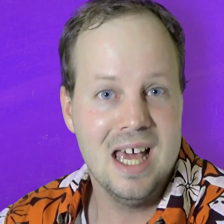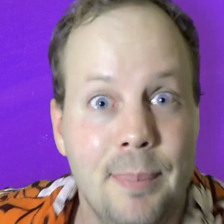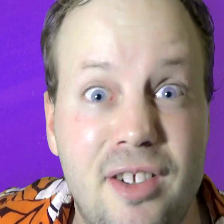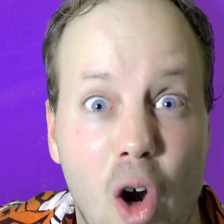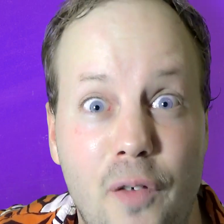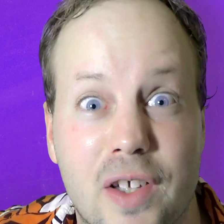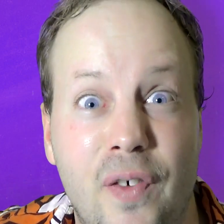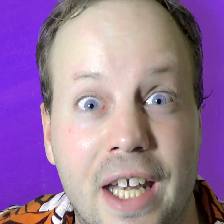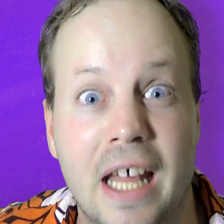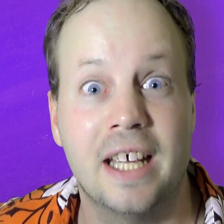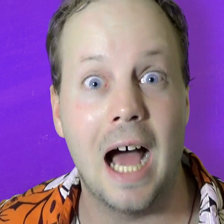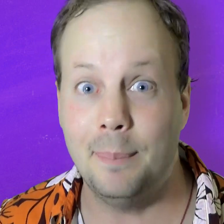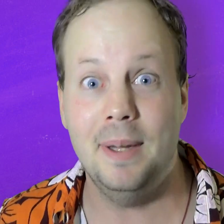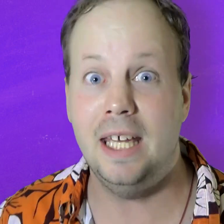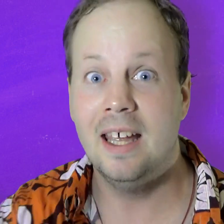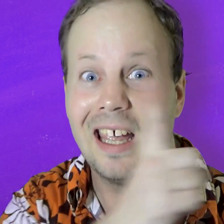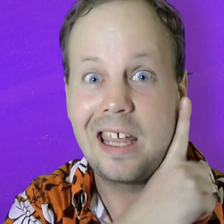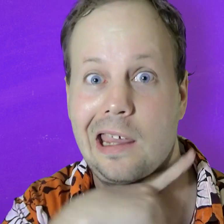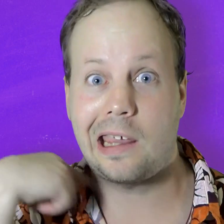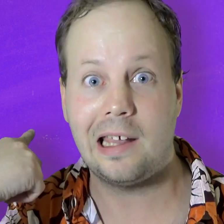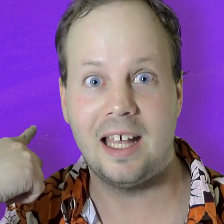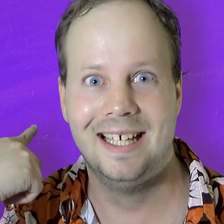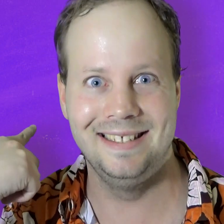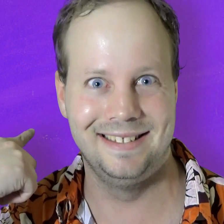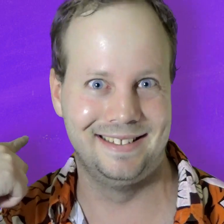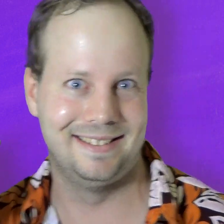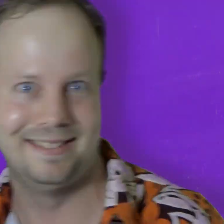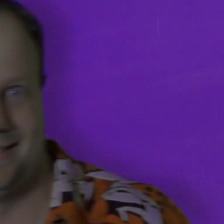I will find you and I'll [draw a line across your throat]